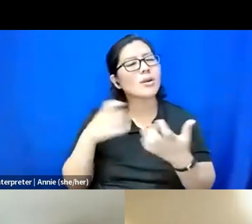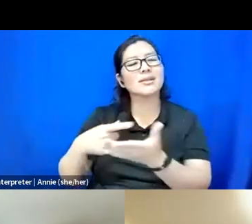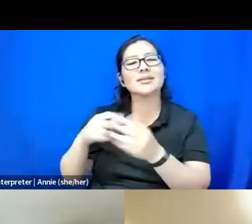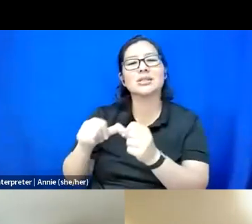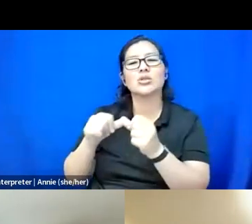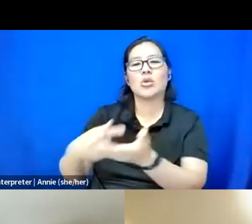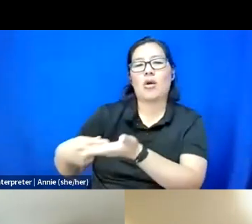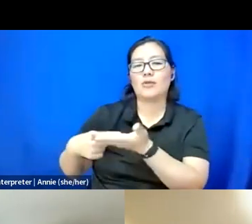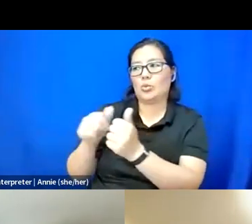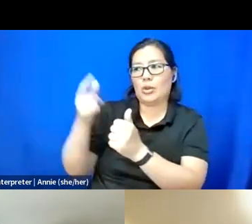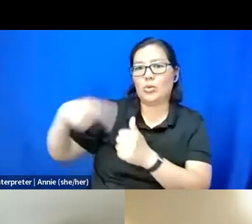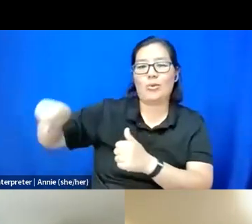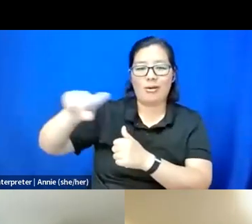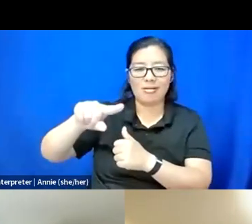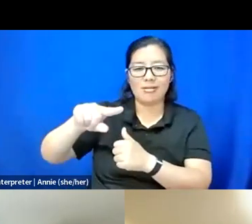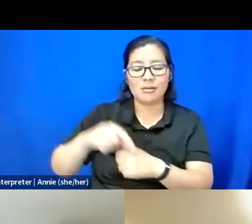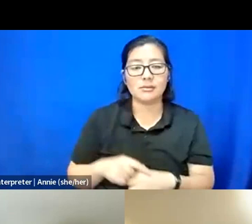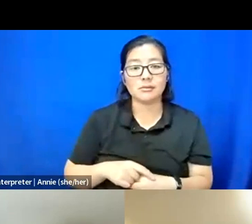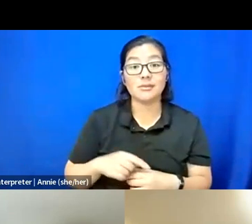Yeah. And buy my art. Yeah, it's coming.